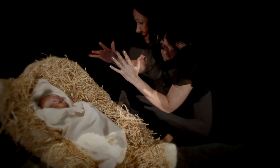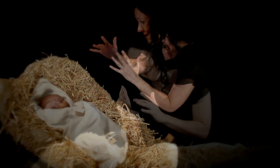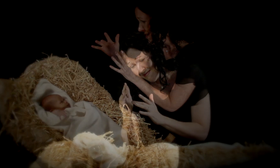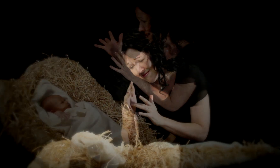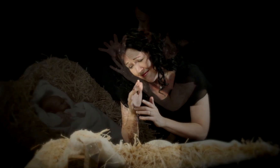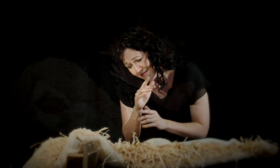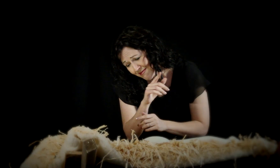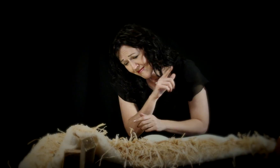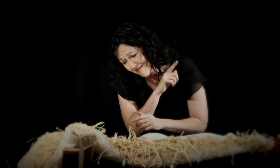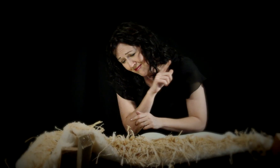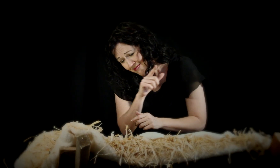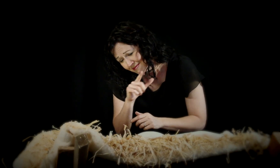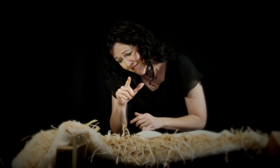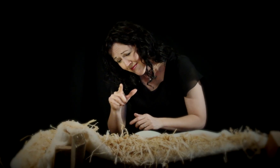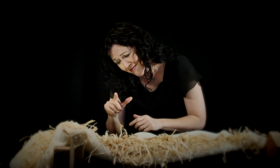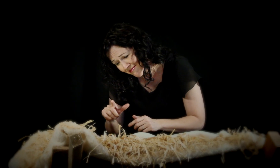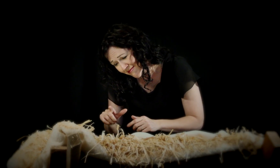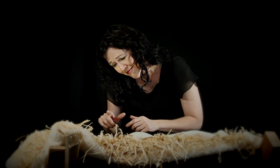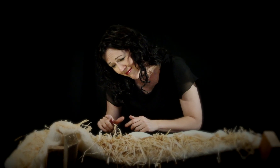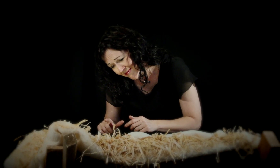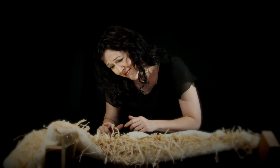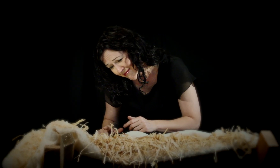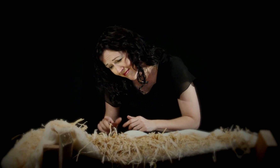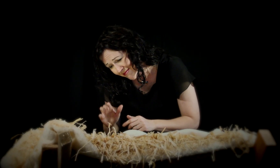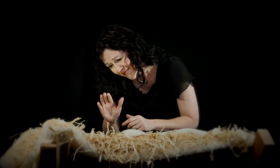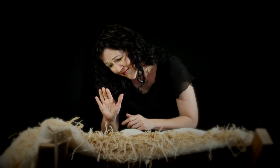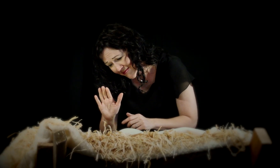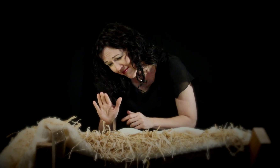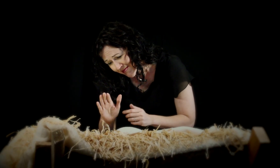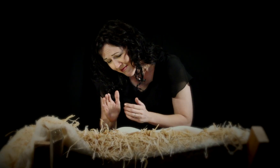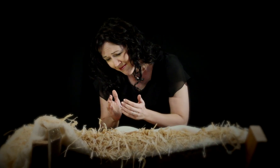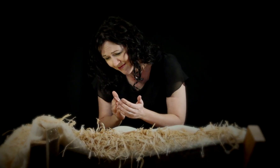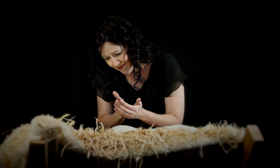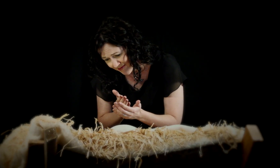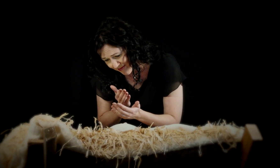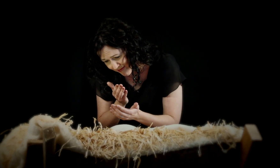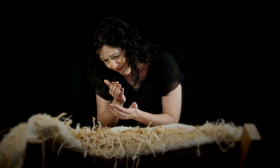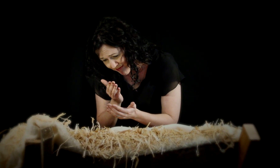Jesus, Lord, at thy birth